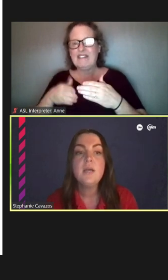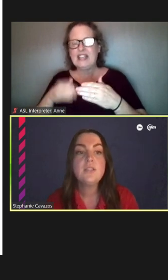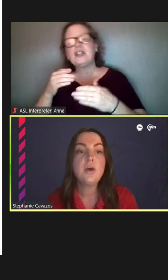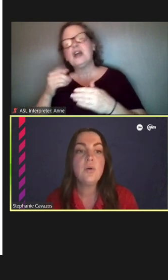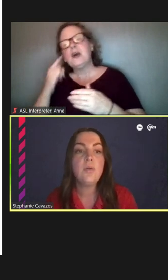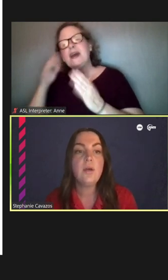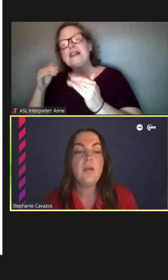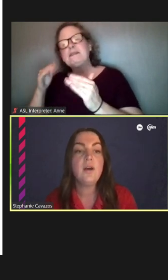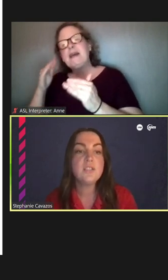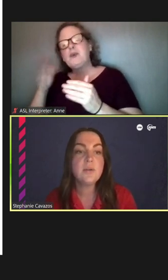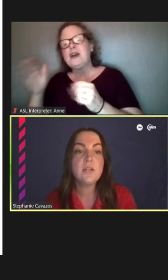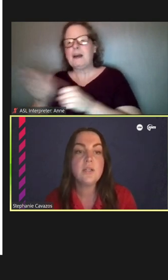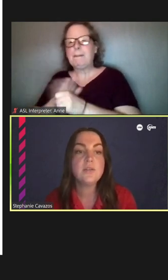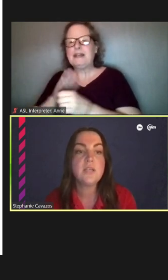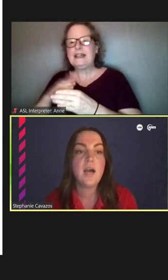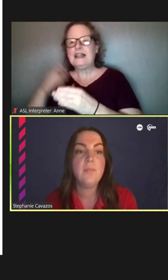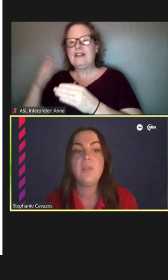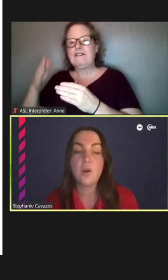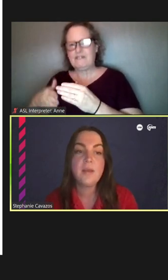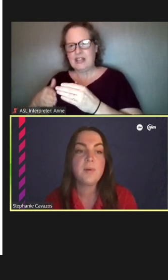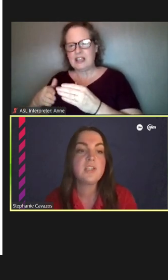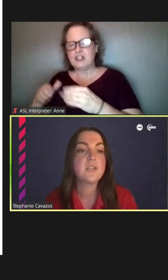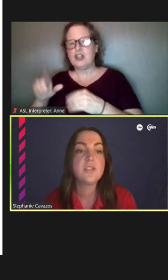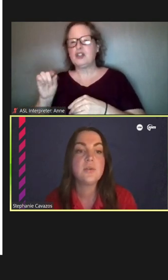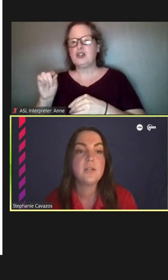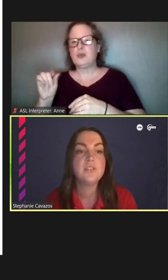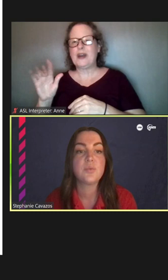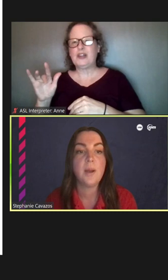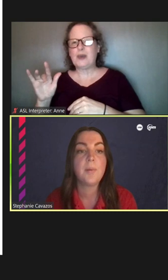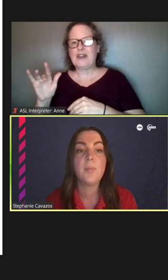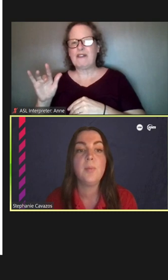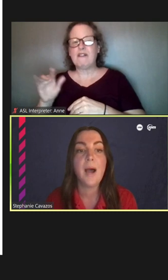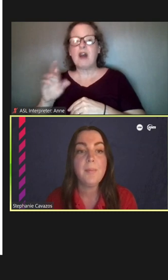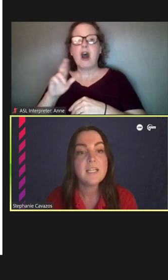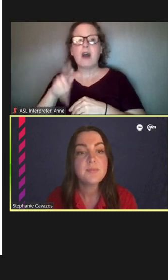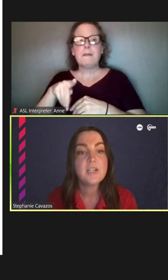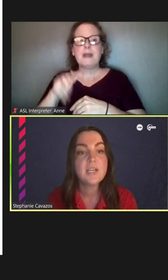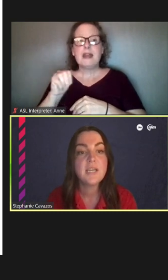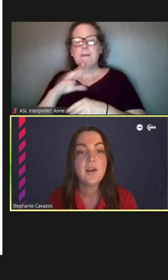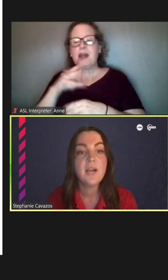So it also includes -- the RPM Project also includes The Red Purple Bypass Project area,